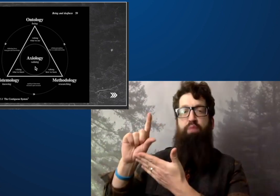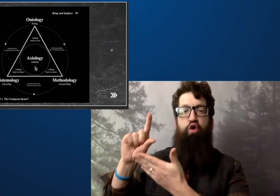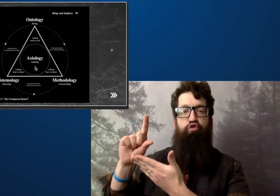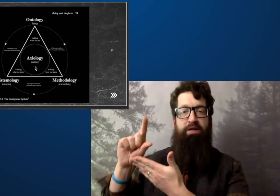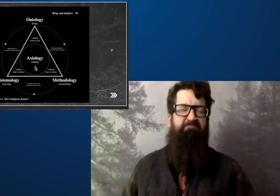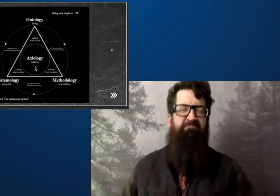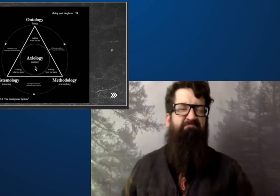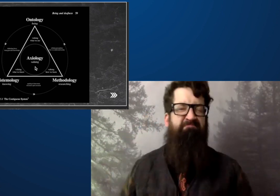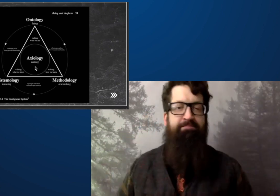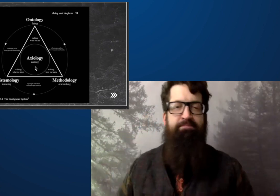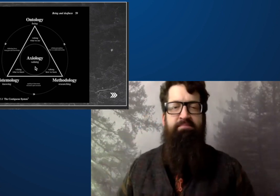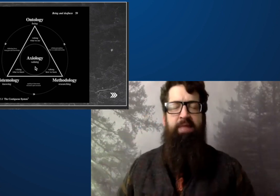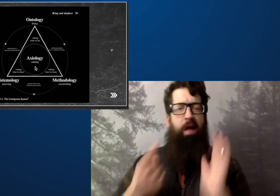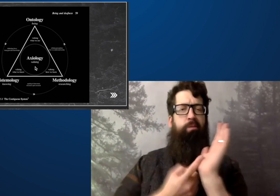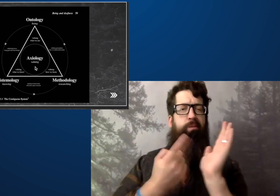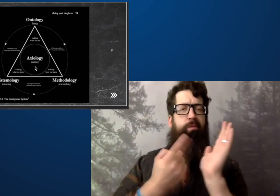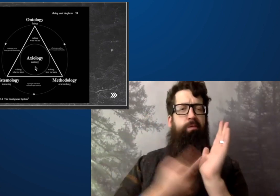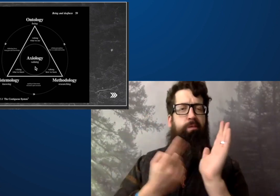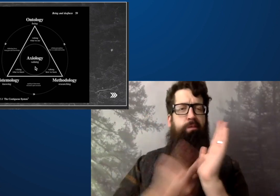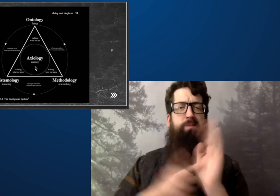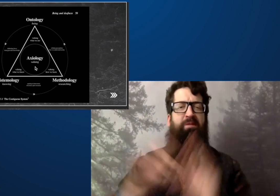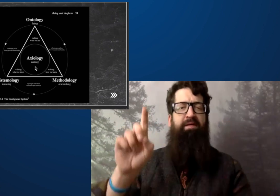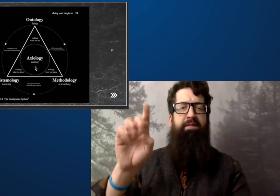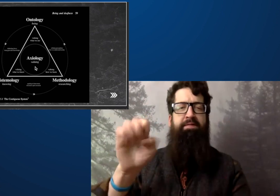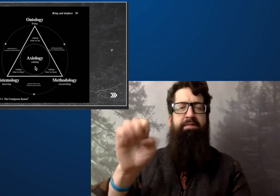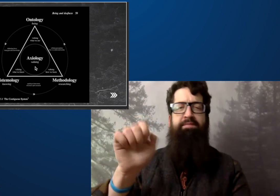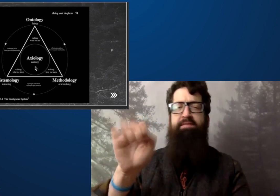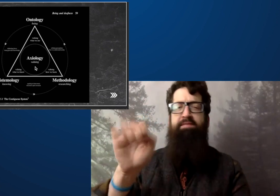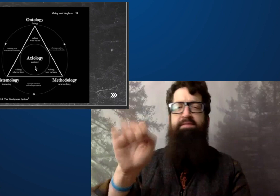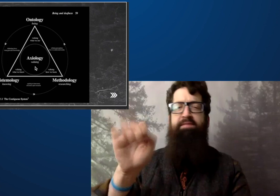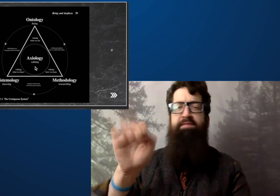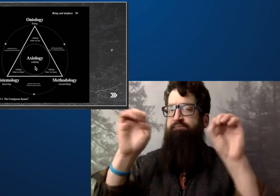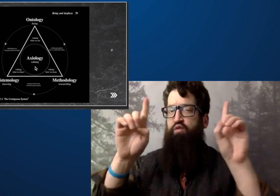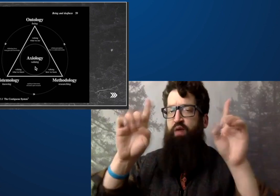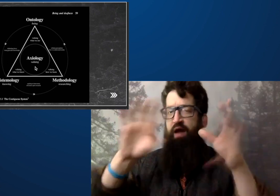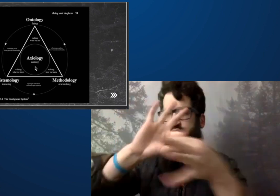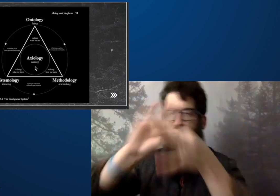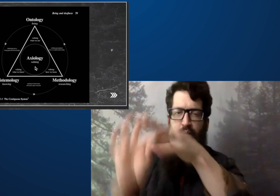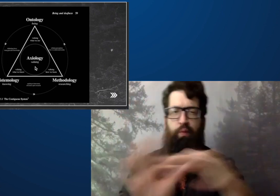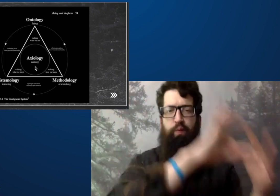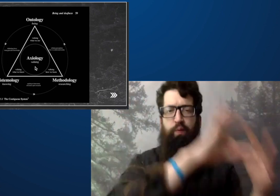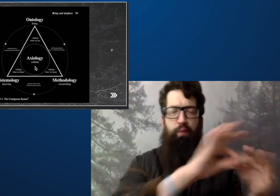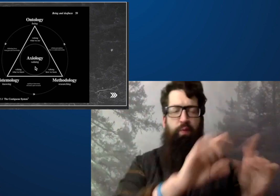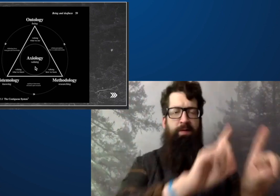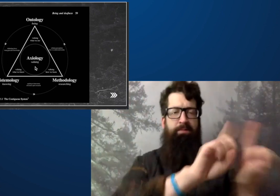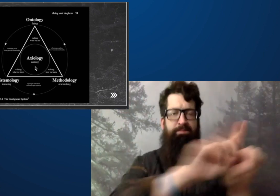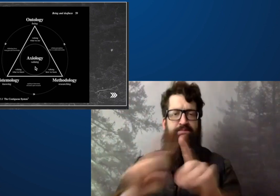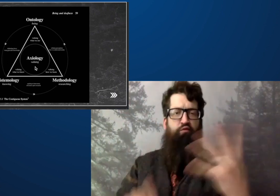of my recent graduates published recent one of my publications.